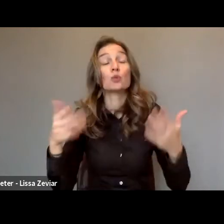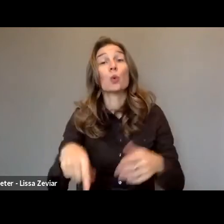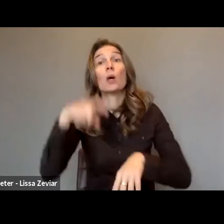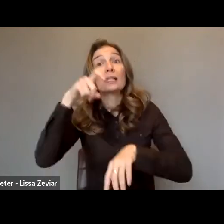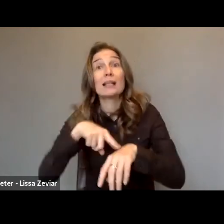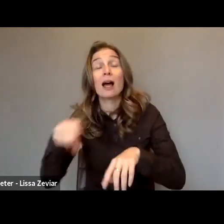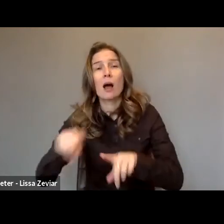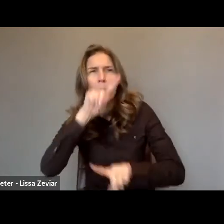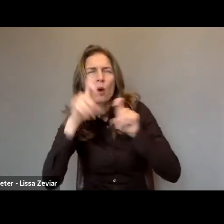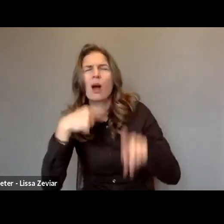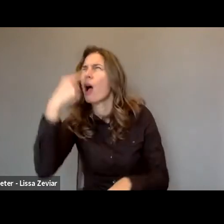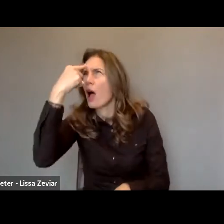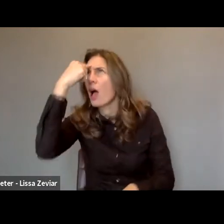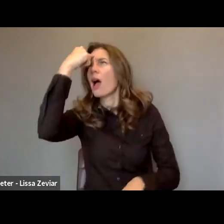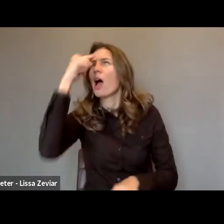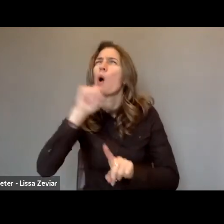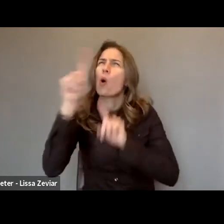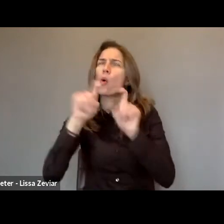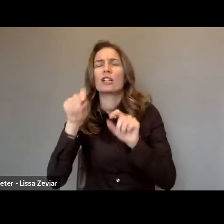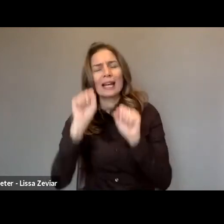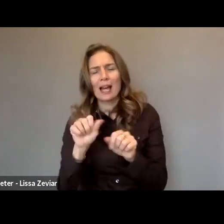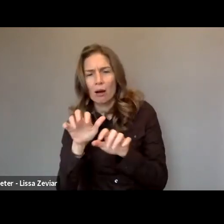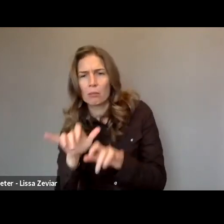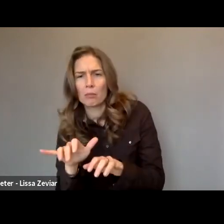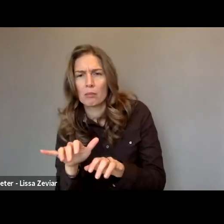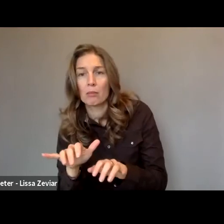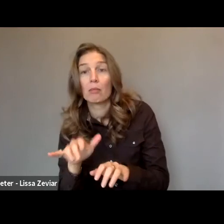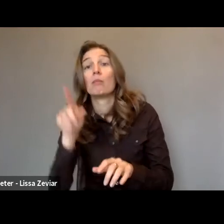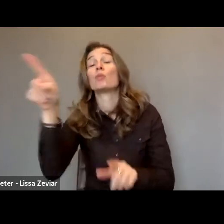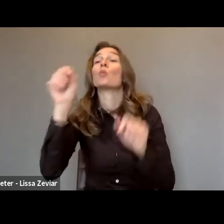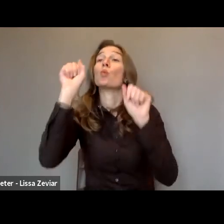If you don’t want to be given the floor orally, please tell us,